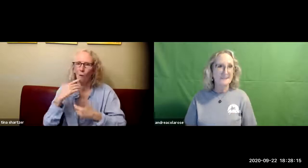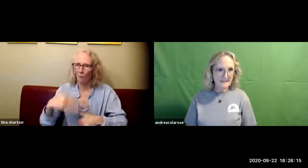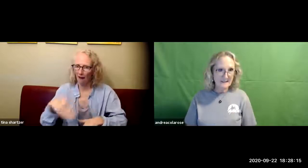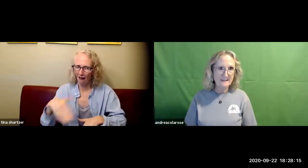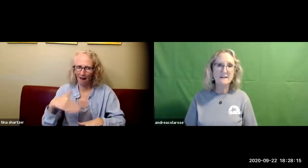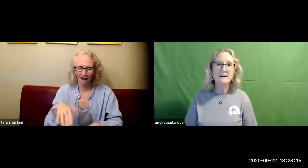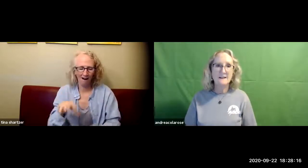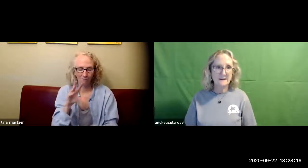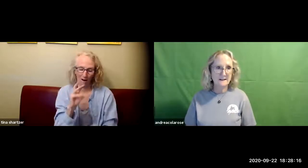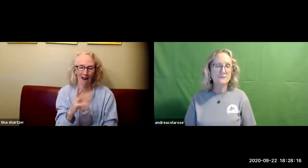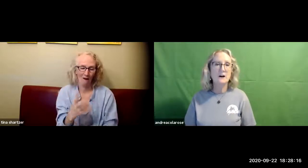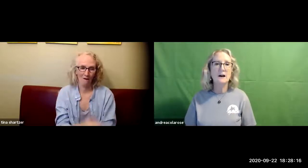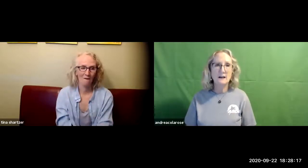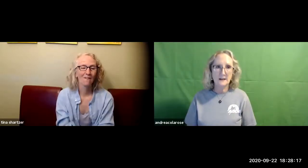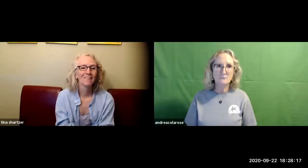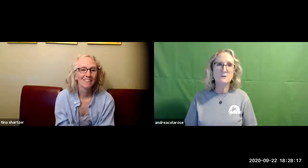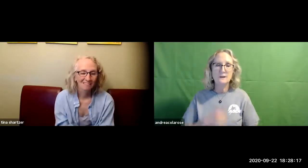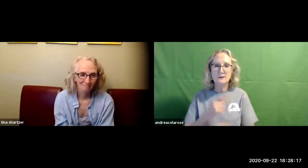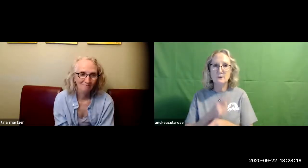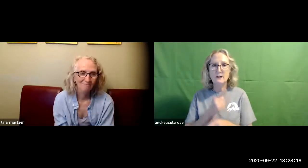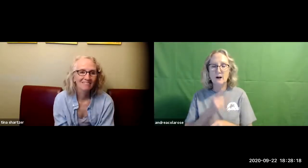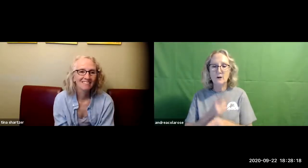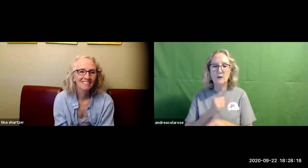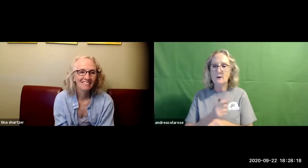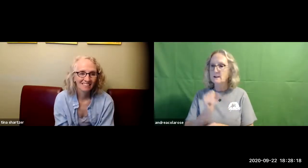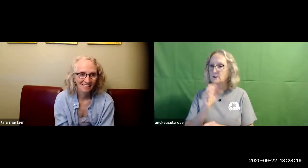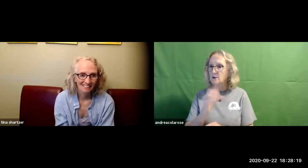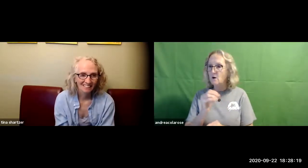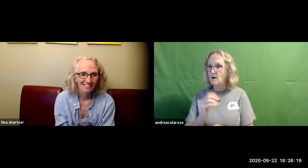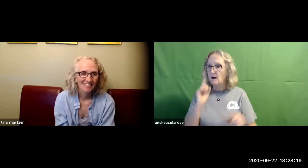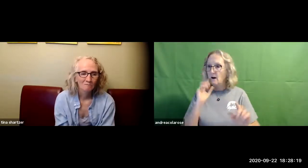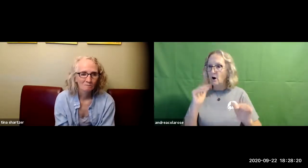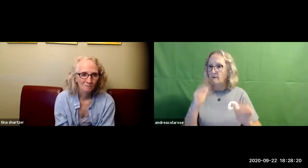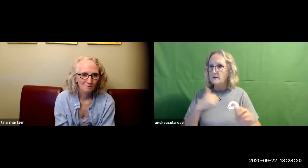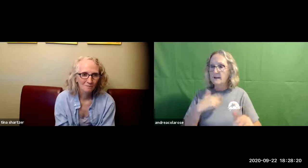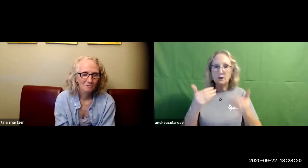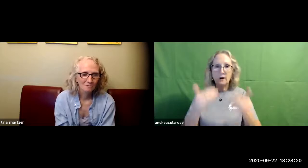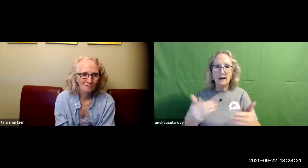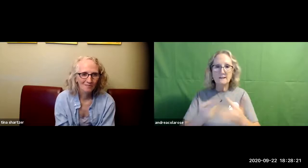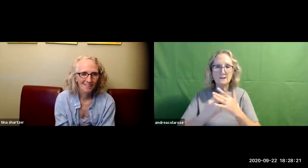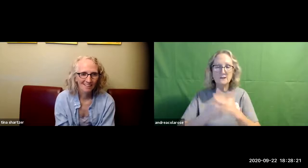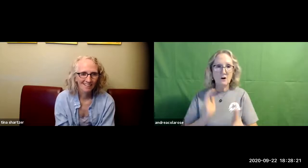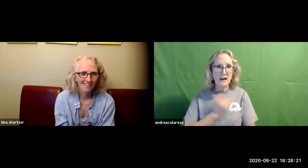and definitely more collaboration it's oh just